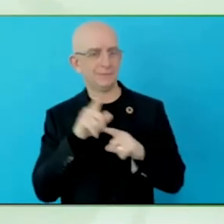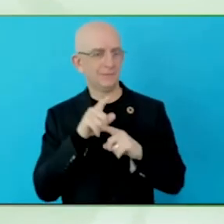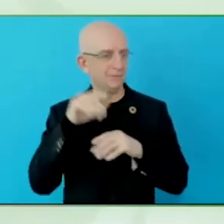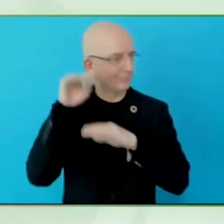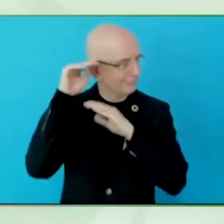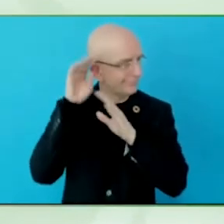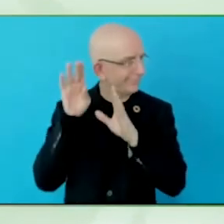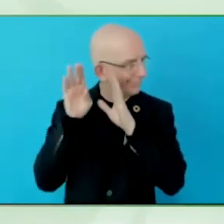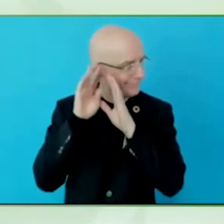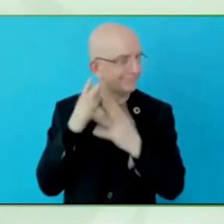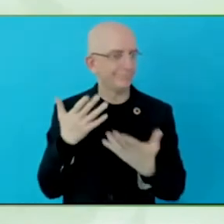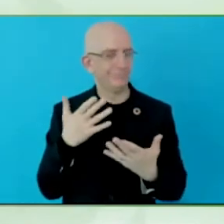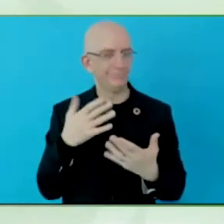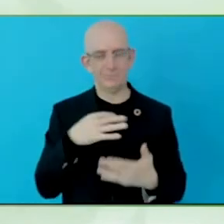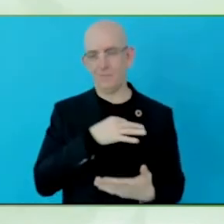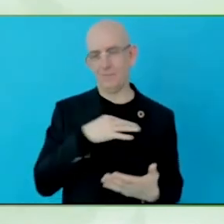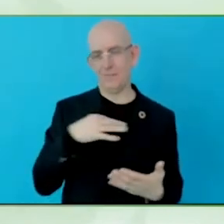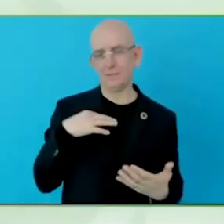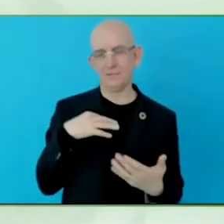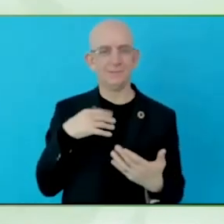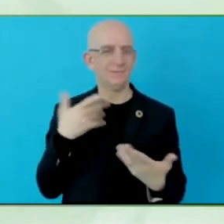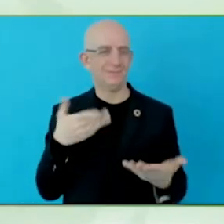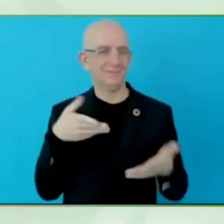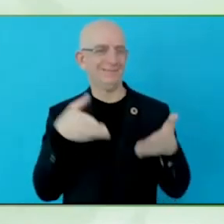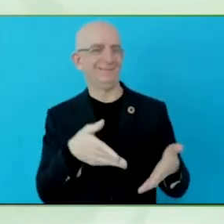For example, as a human right.